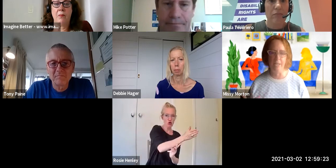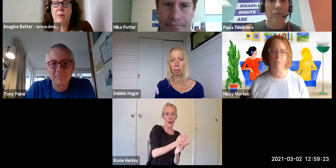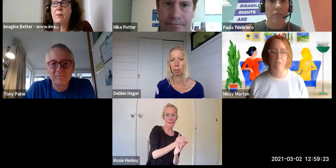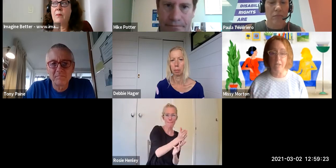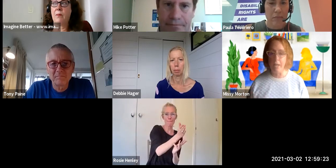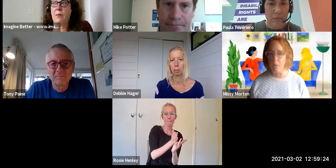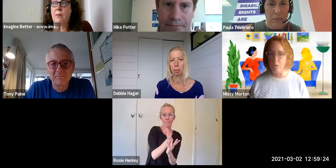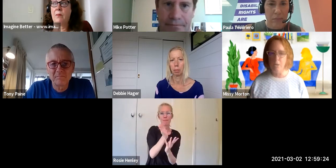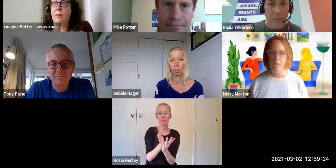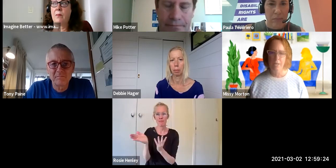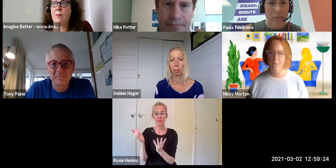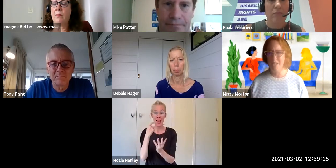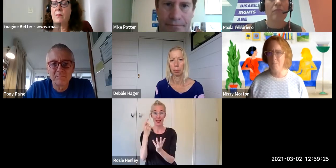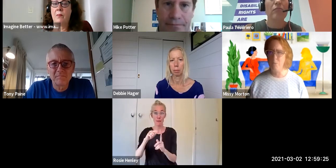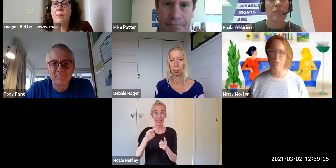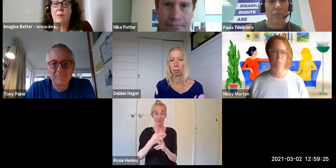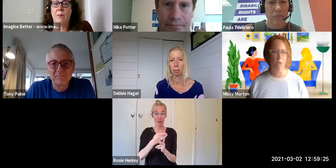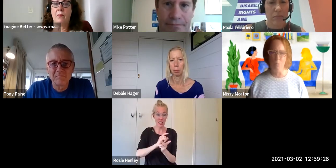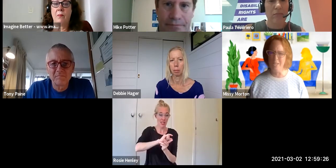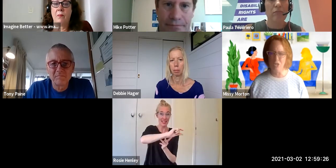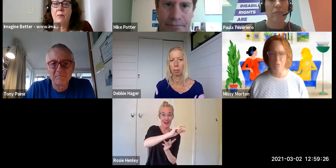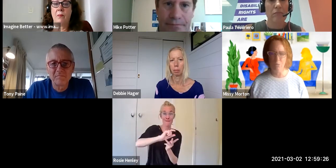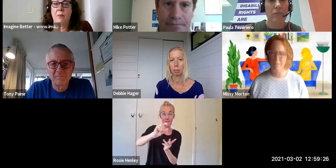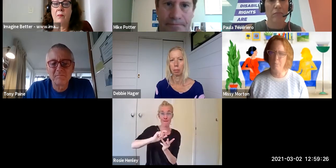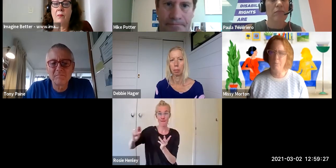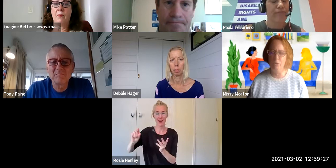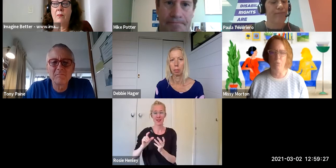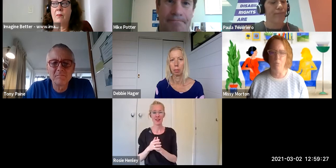instead of feeling like -we're sometimes - we're in competition. That's probably not the right